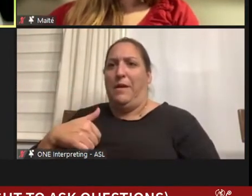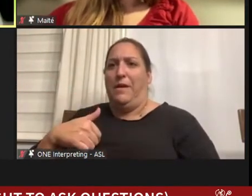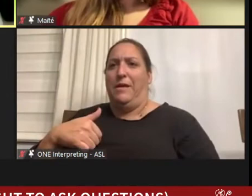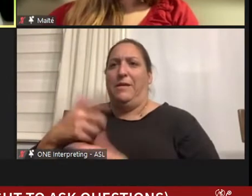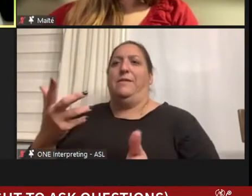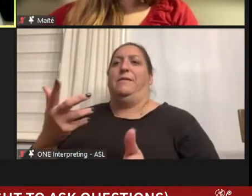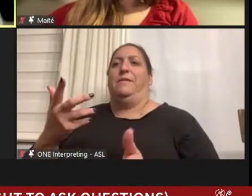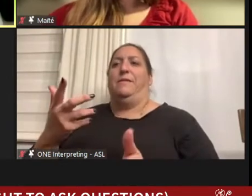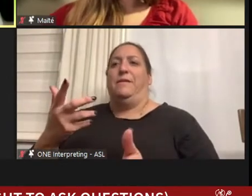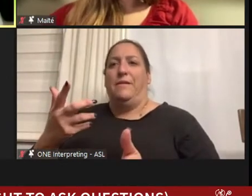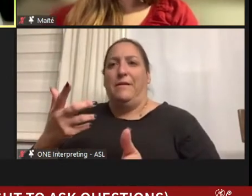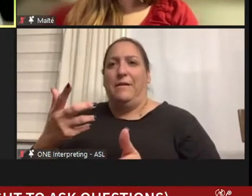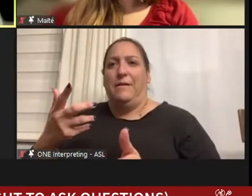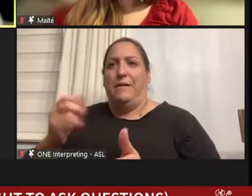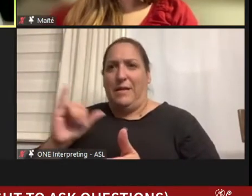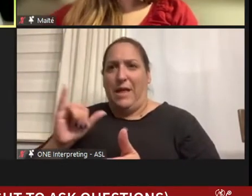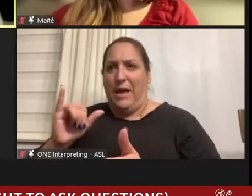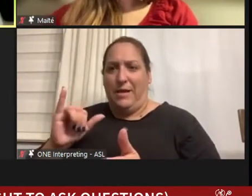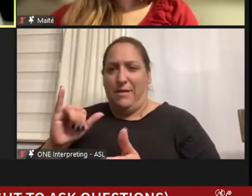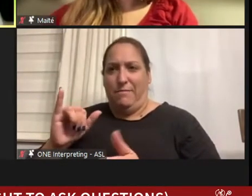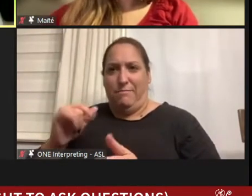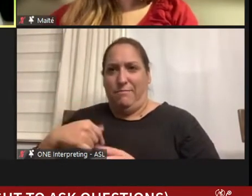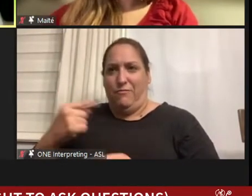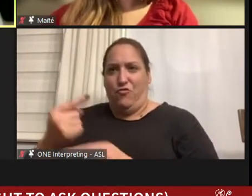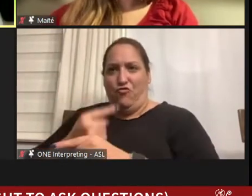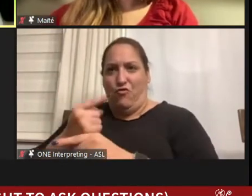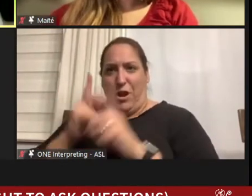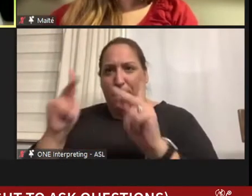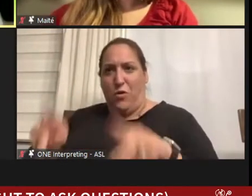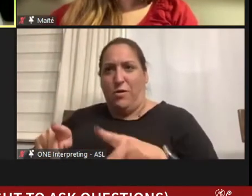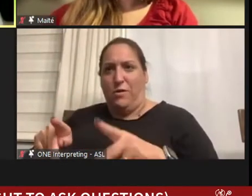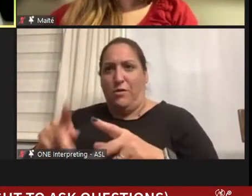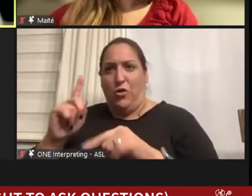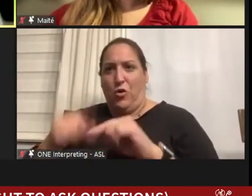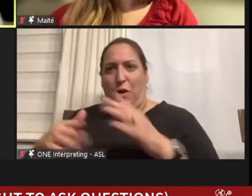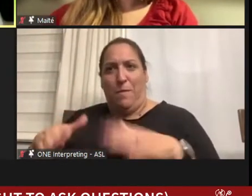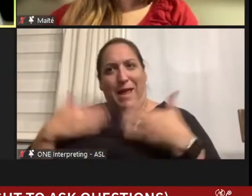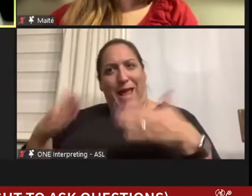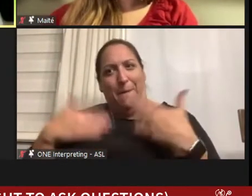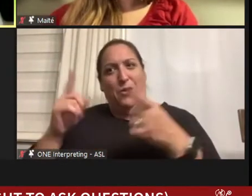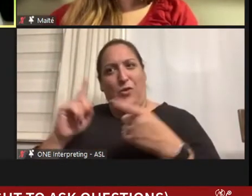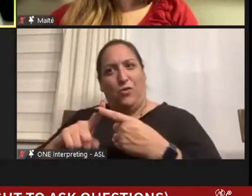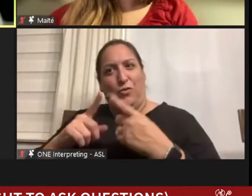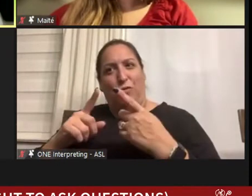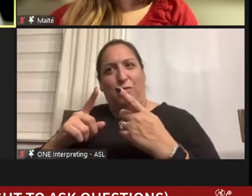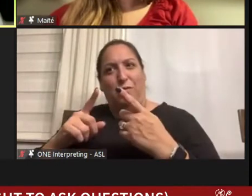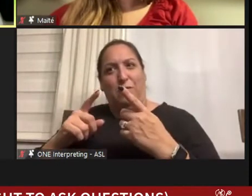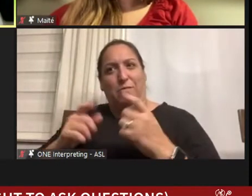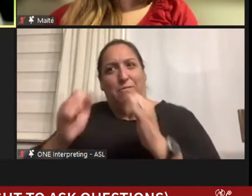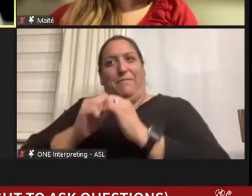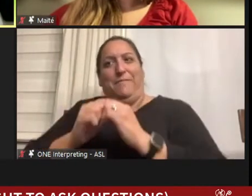As if just a regular person couldn't be happy to be with someone who has a disability.